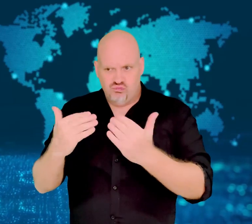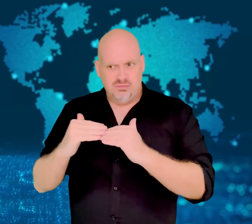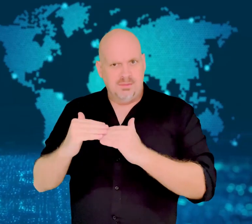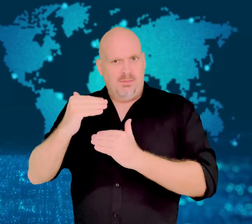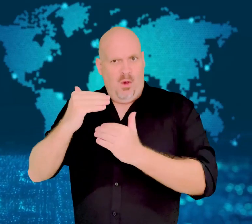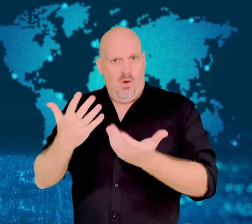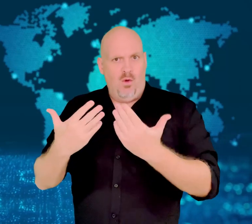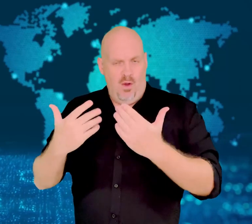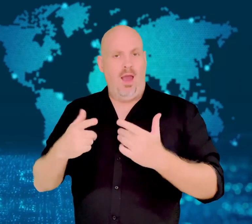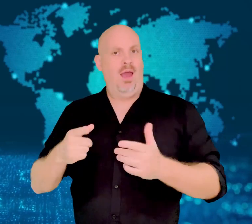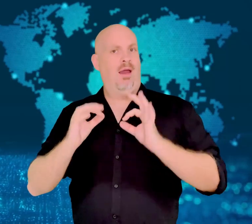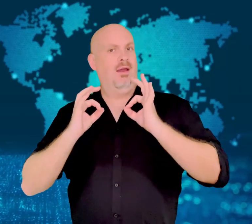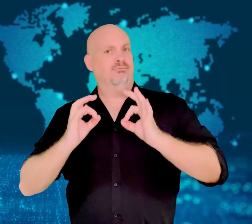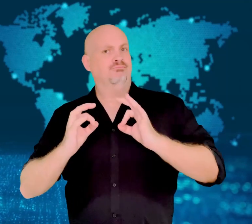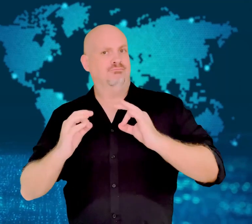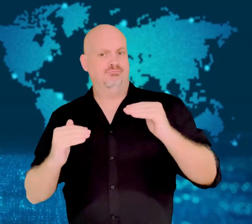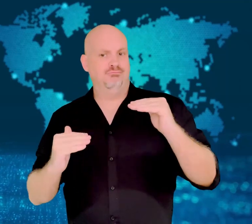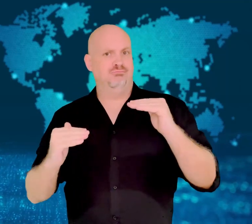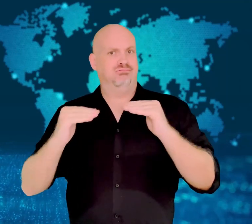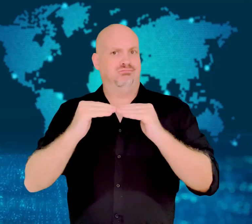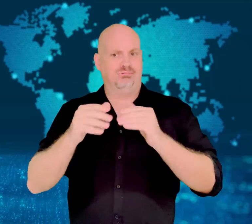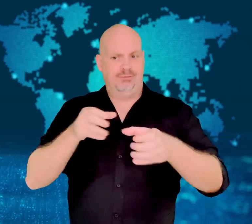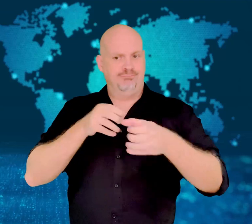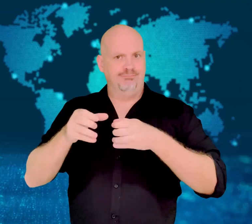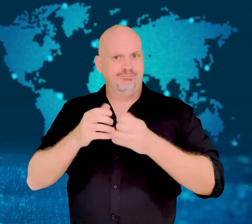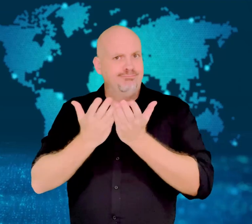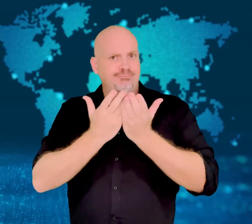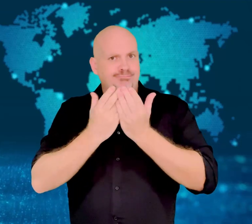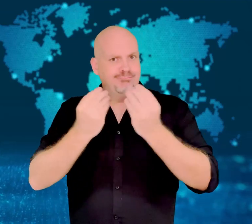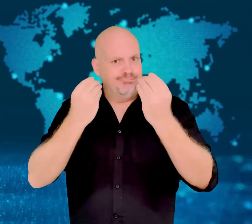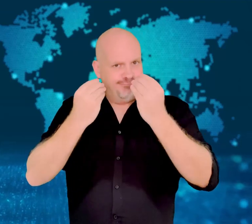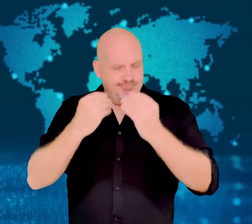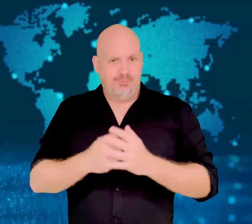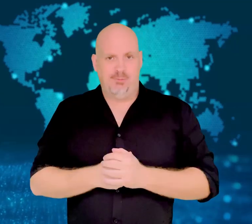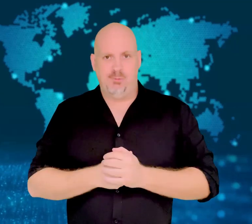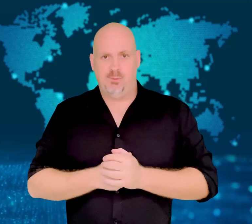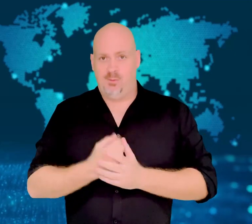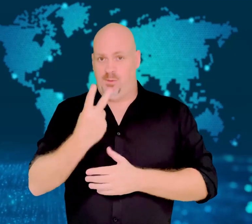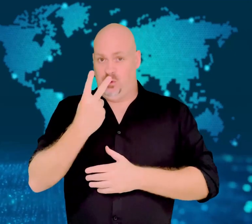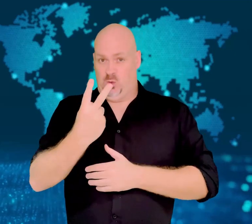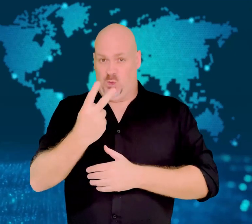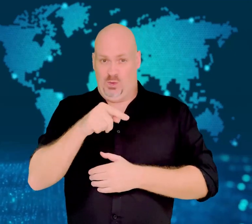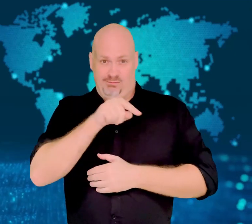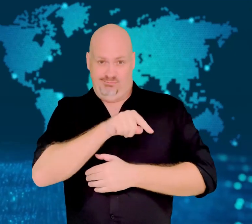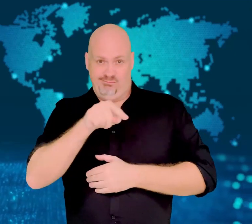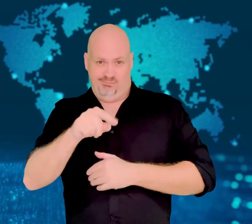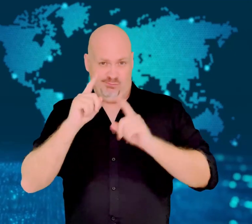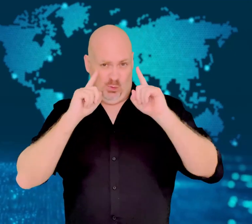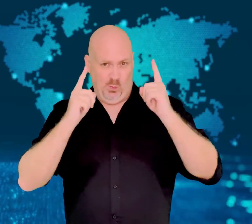Harvard and the University of North Carolina consider race when